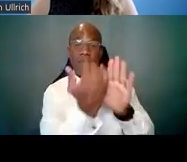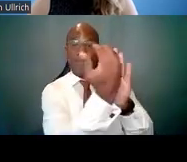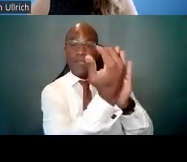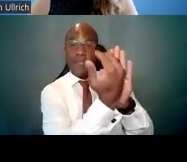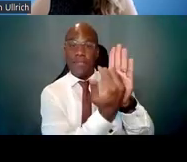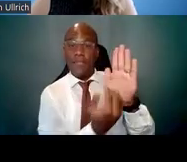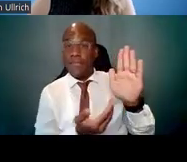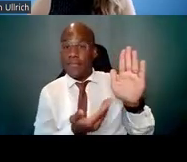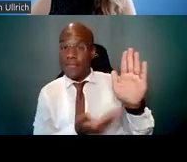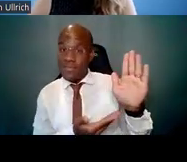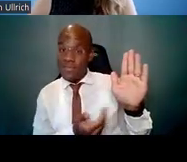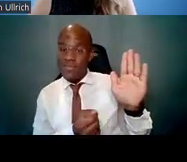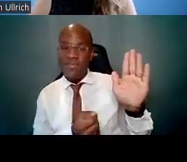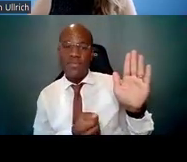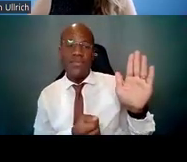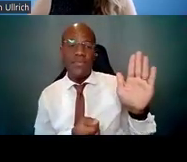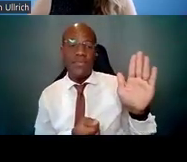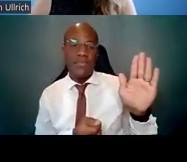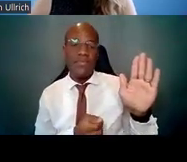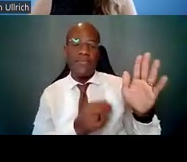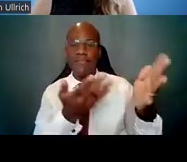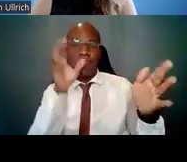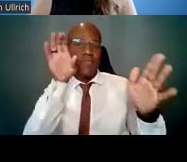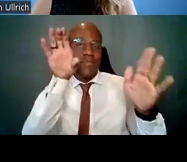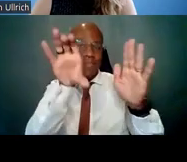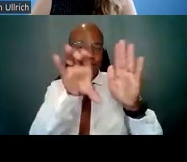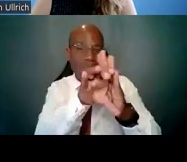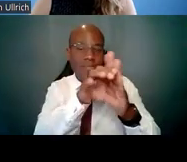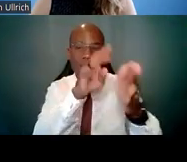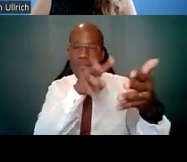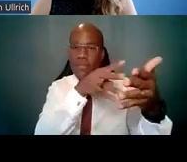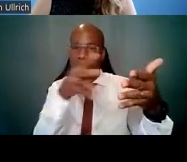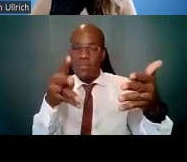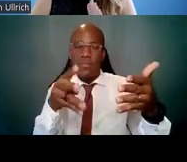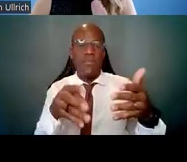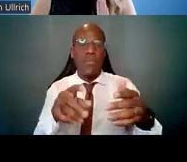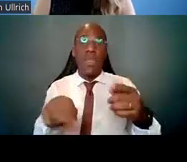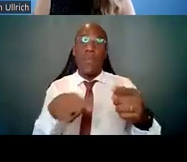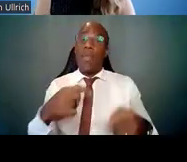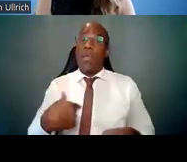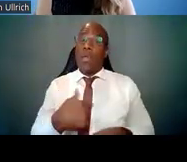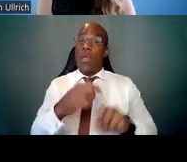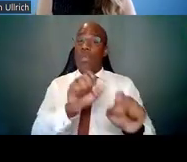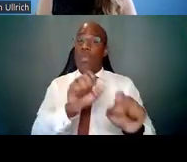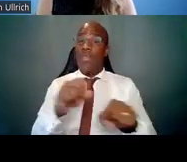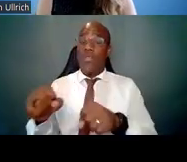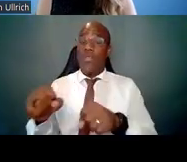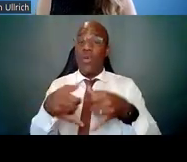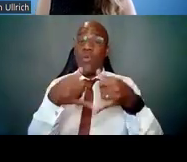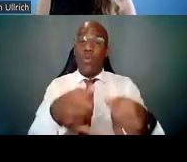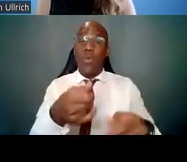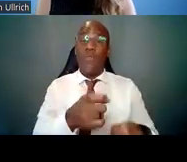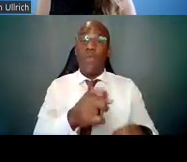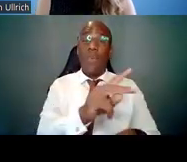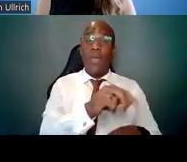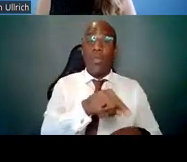a schematic of our potential awards from the K through 12, all the way through junior faculty.